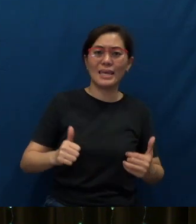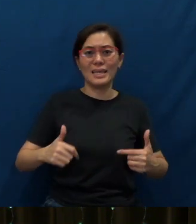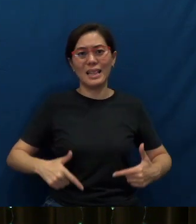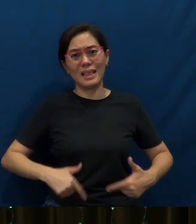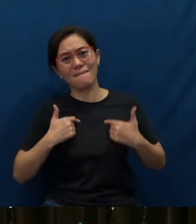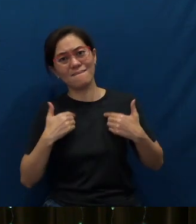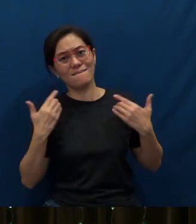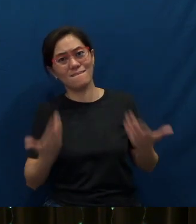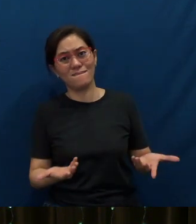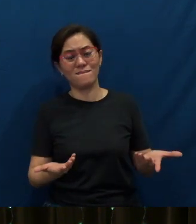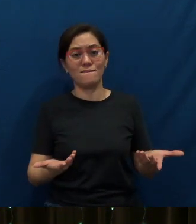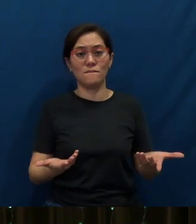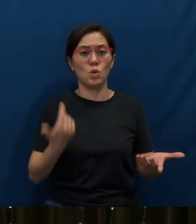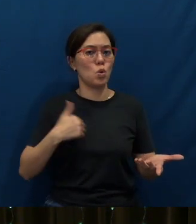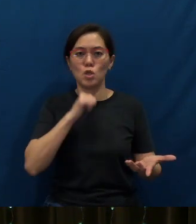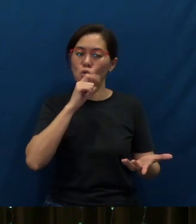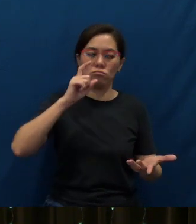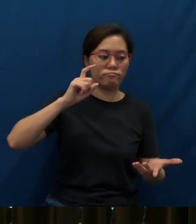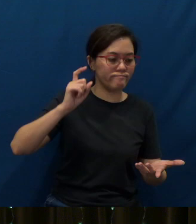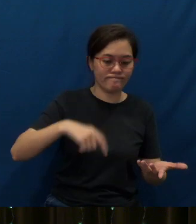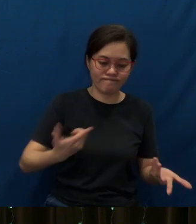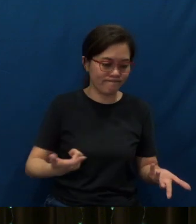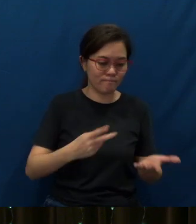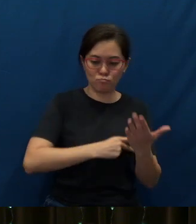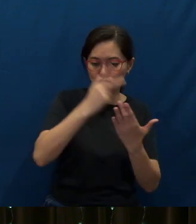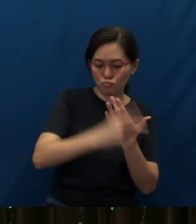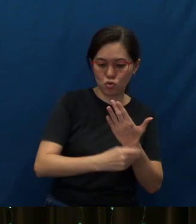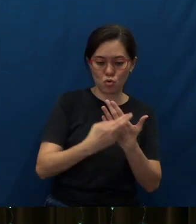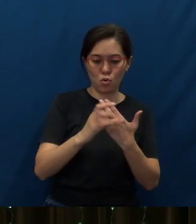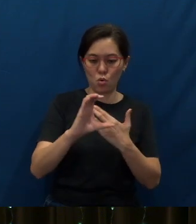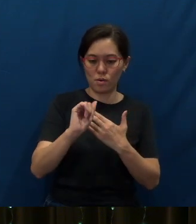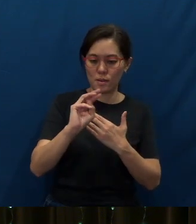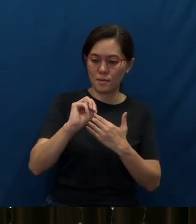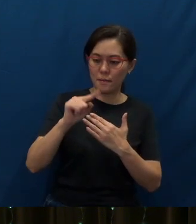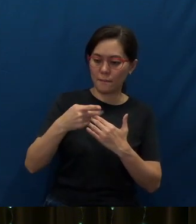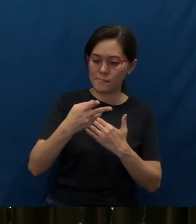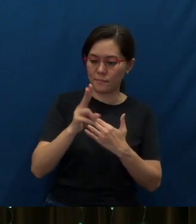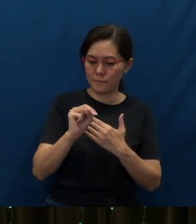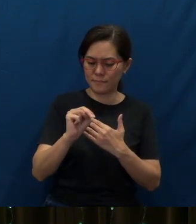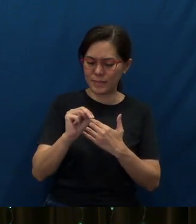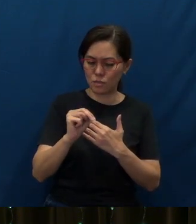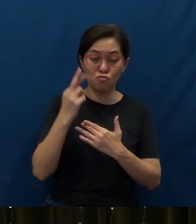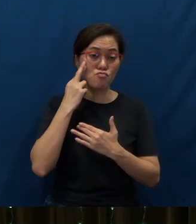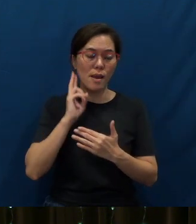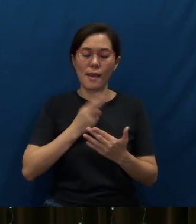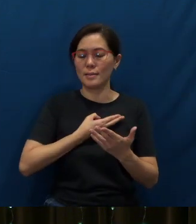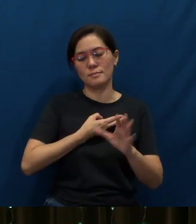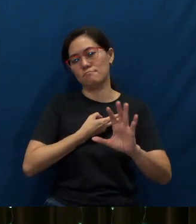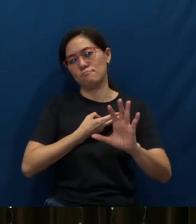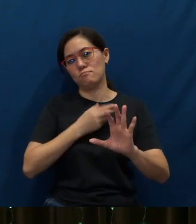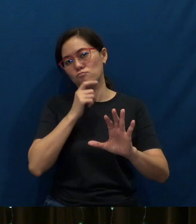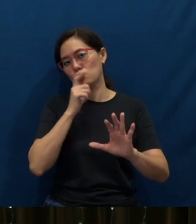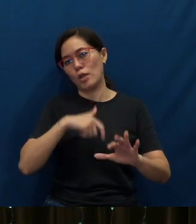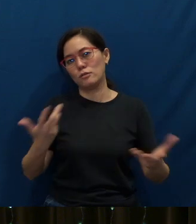And we really don't need programs or campaigns to remind us to do that.